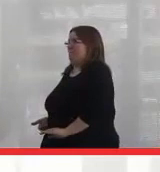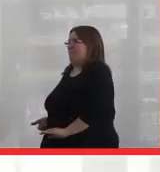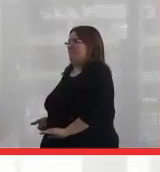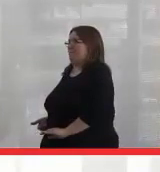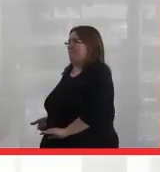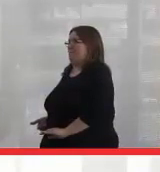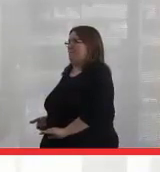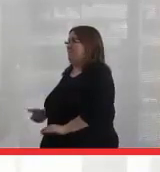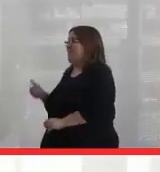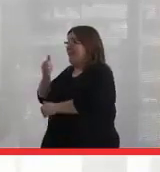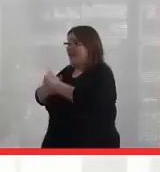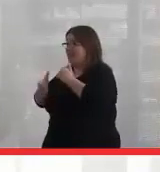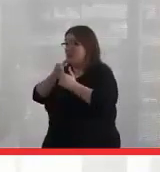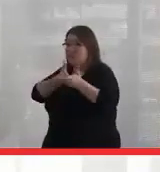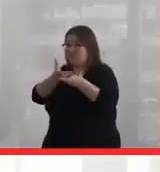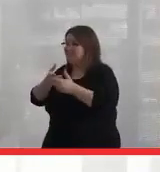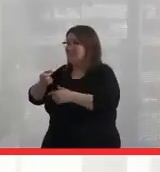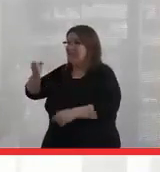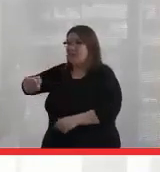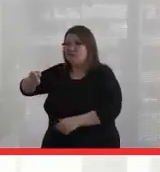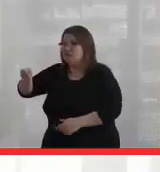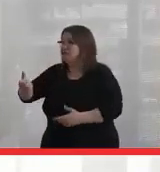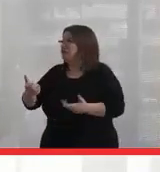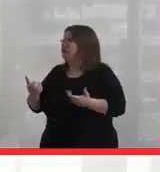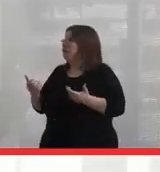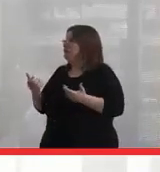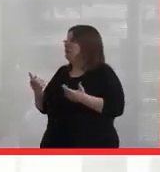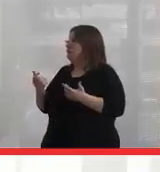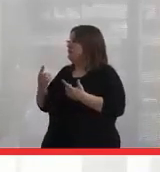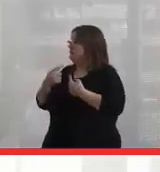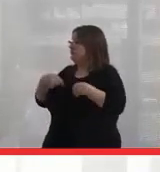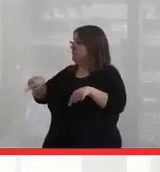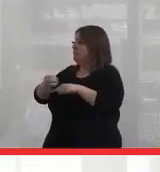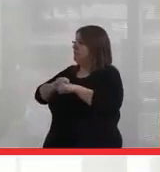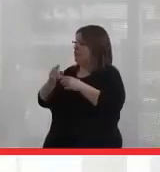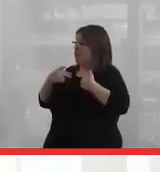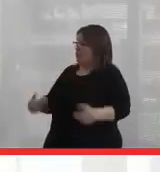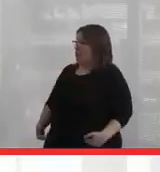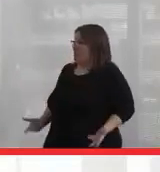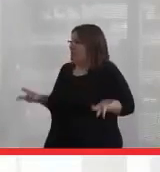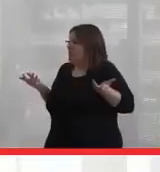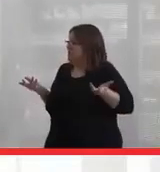Everybody who I talk to, elders, anybody, we're ,, which means we're human beings.